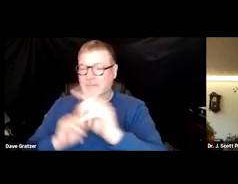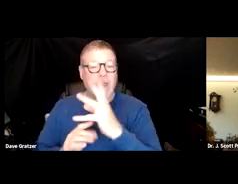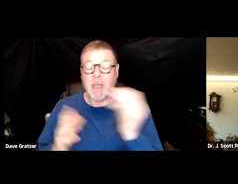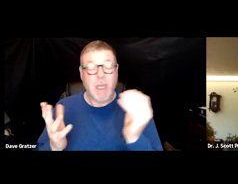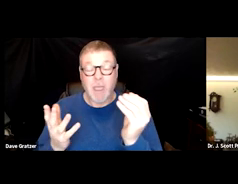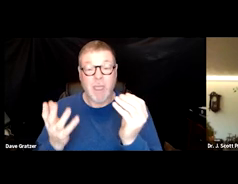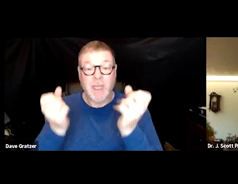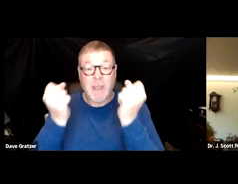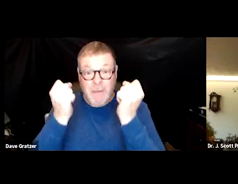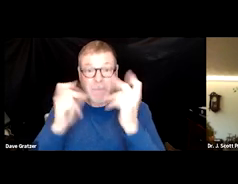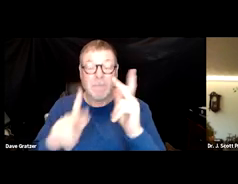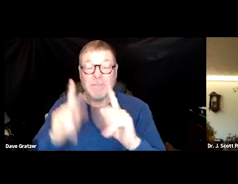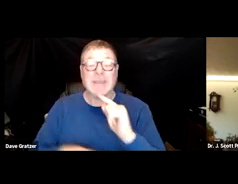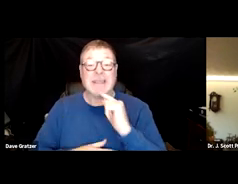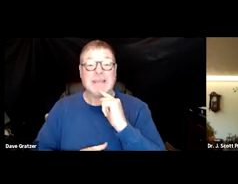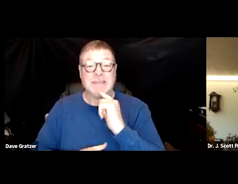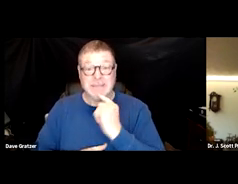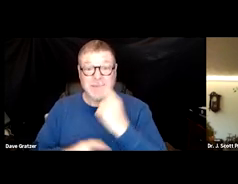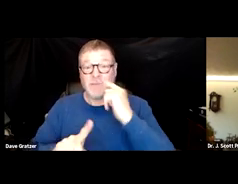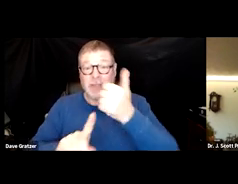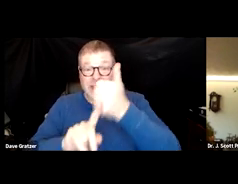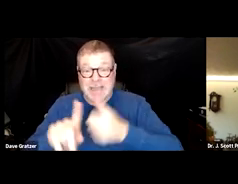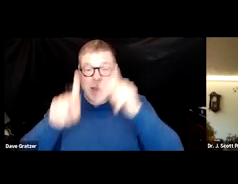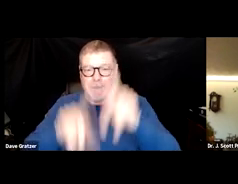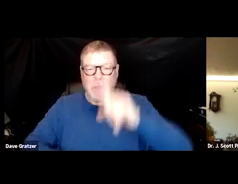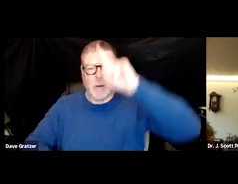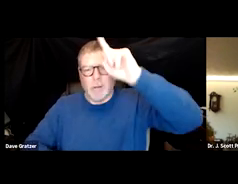the severity for each person varies a great deal as well.